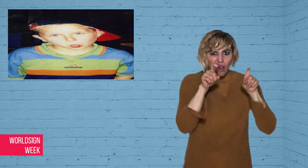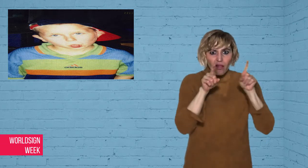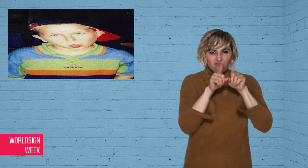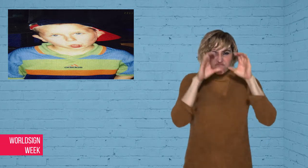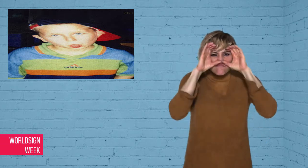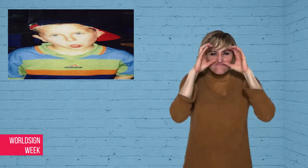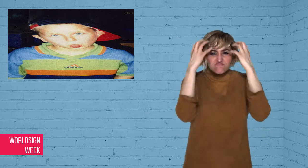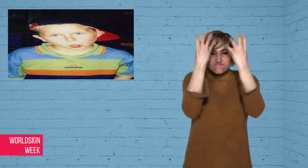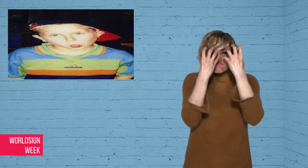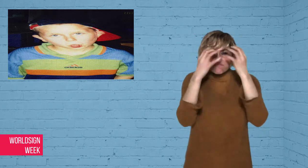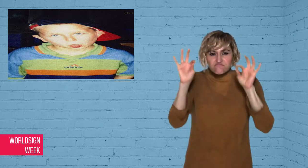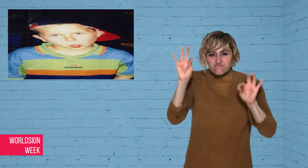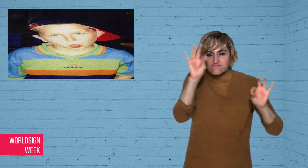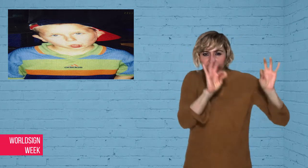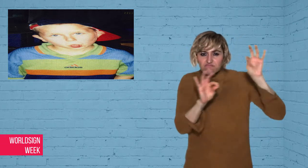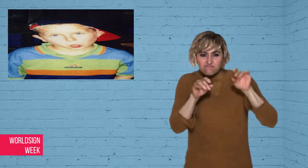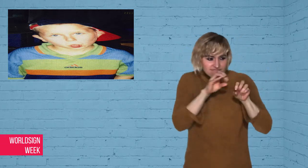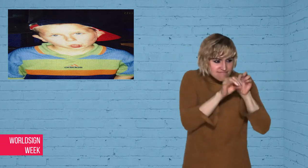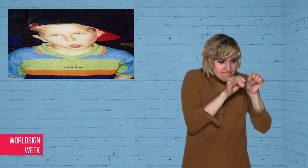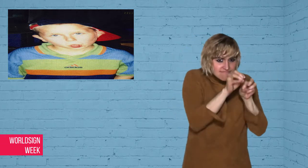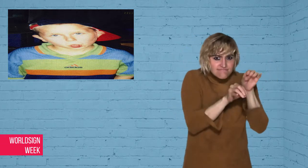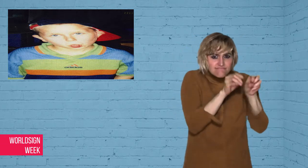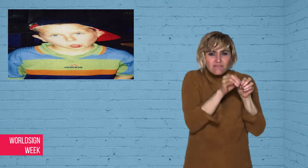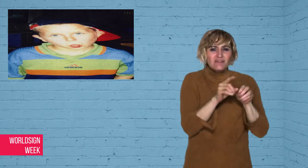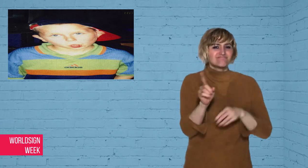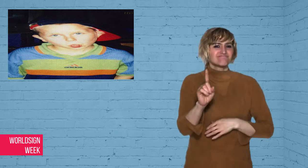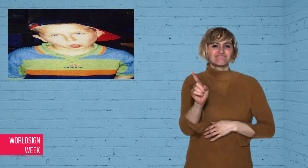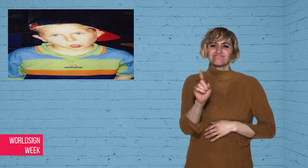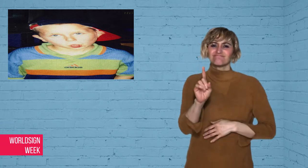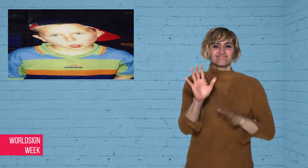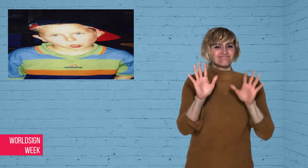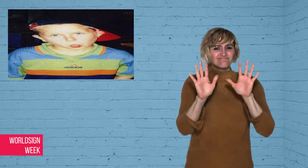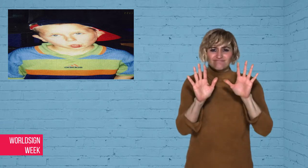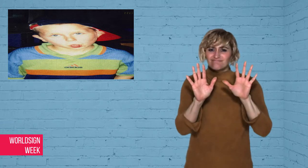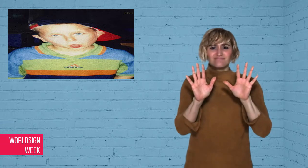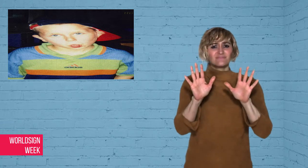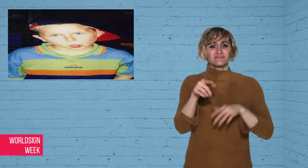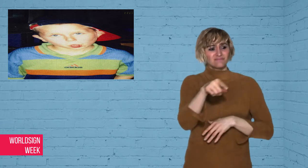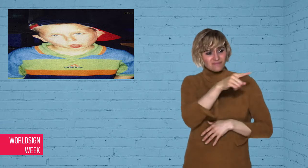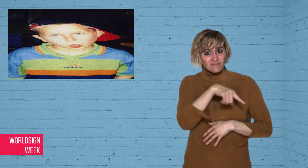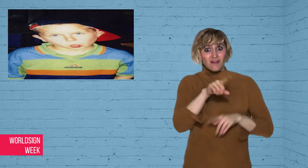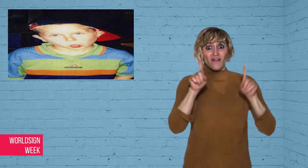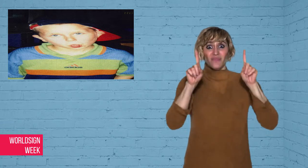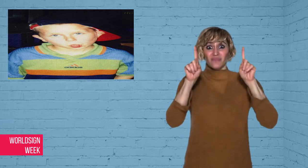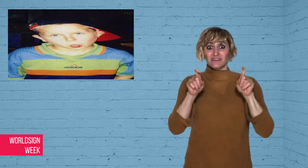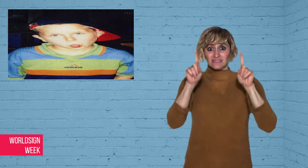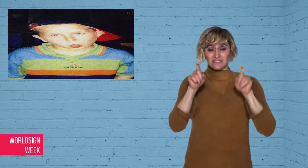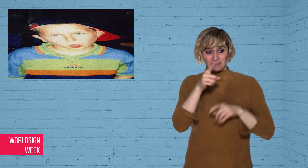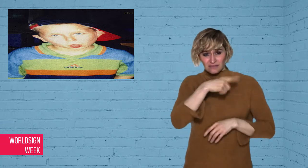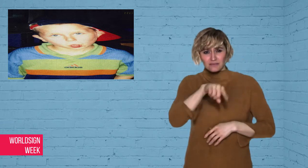have used or experimented with chemical